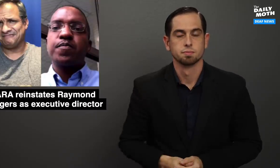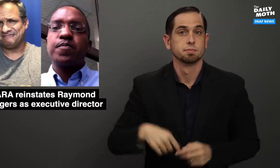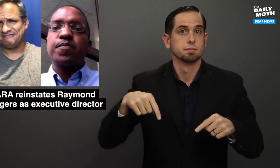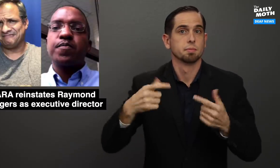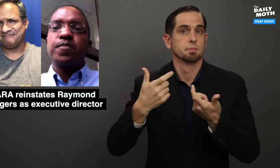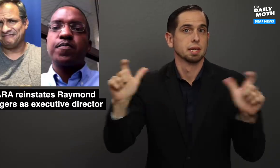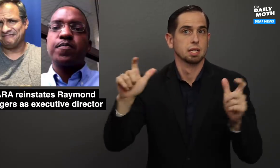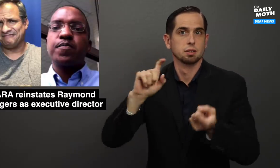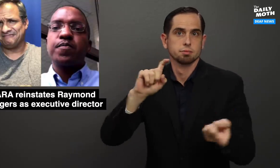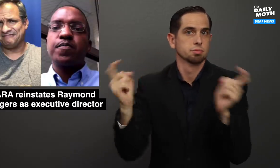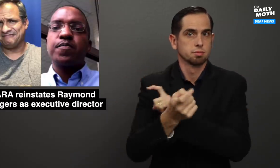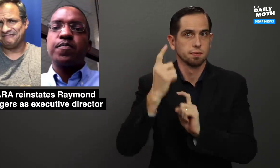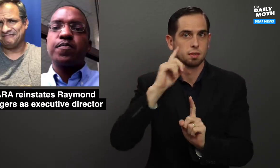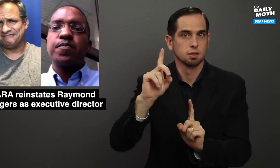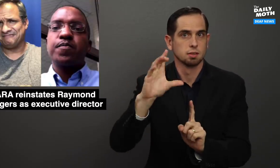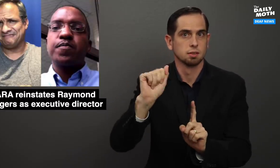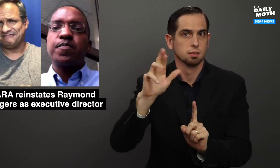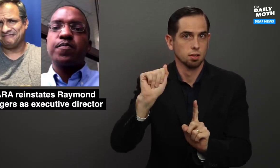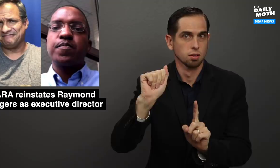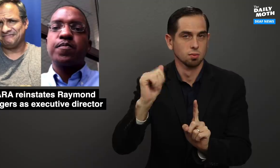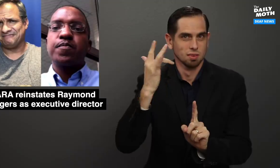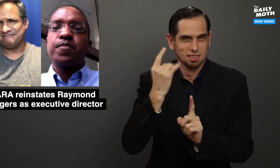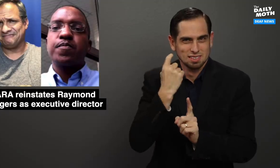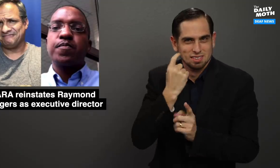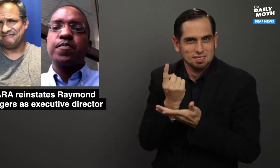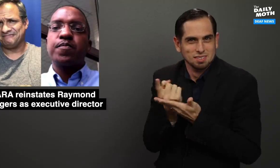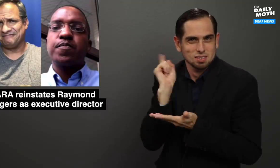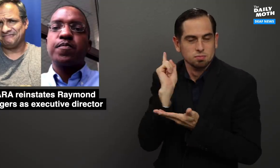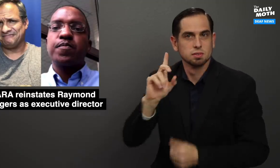It is a big turnaround for DCARA, as just last week